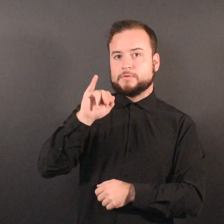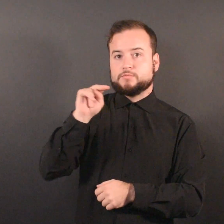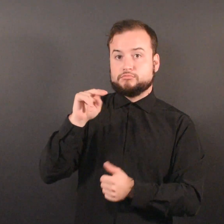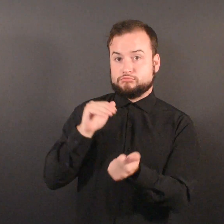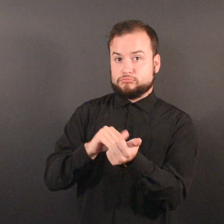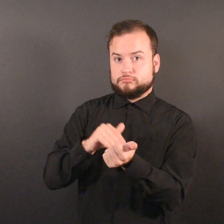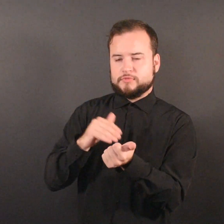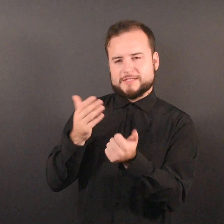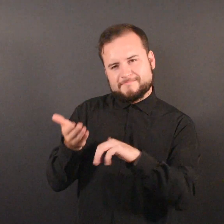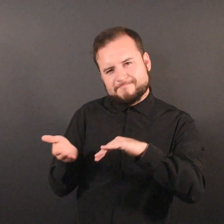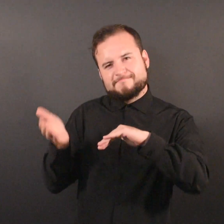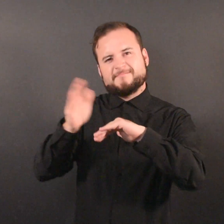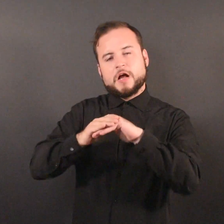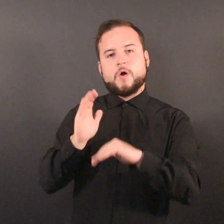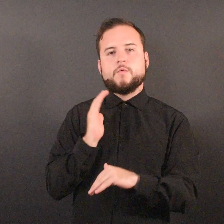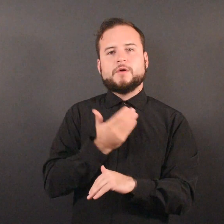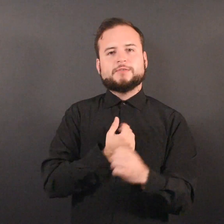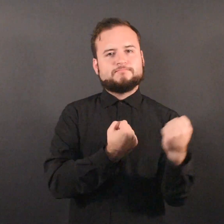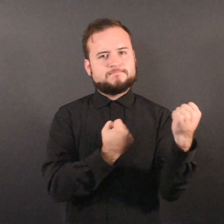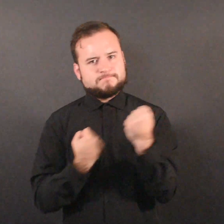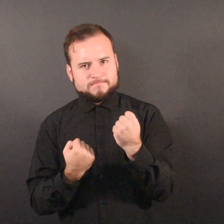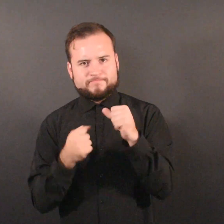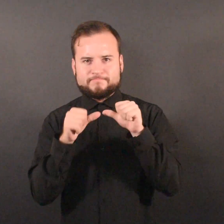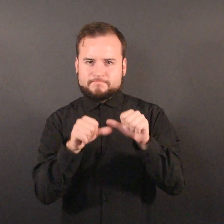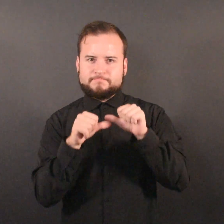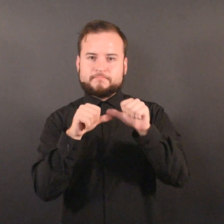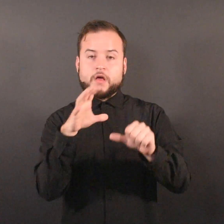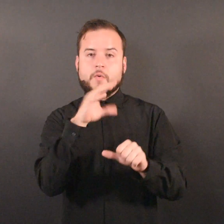and ability to confront future challenges.”